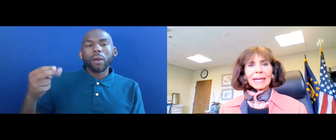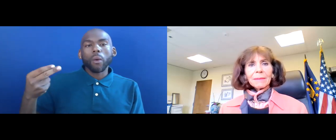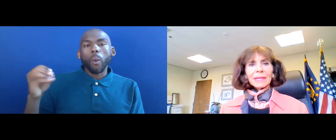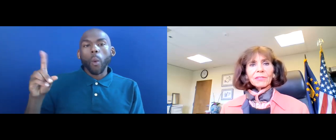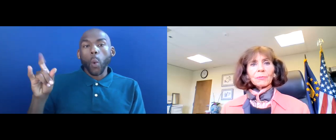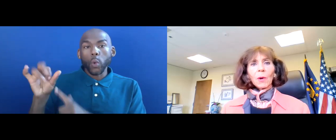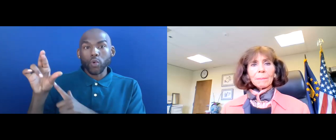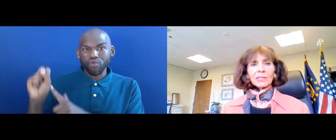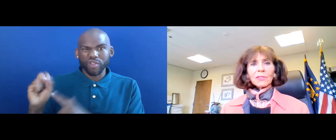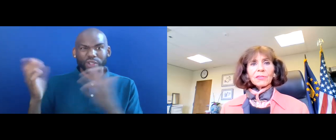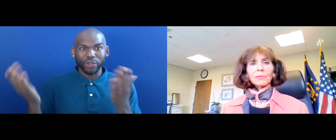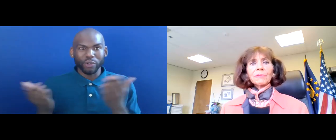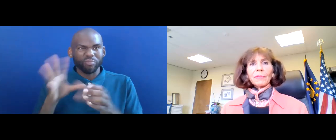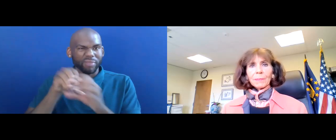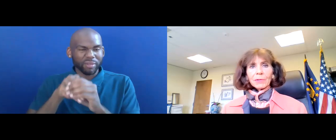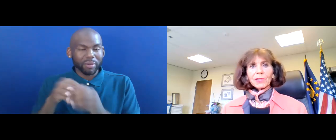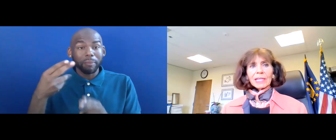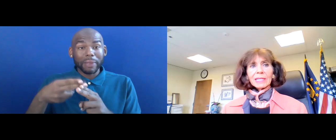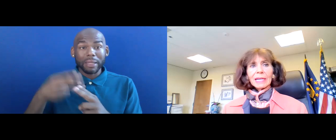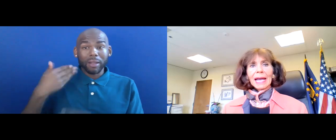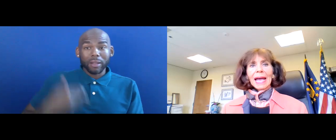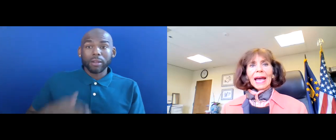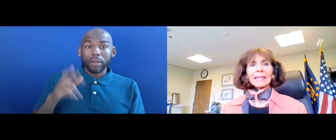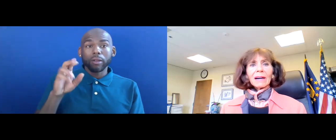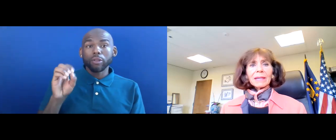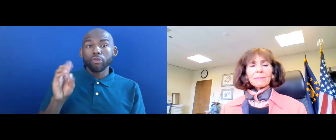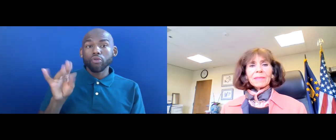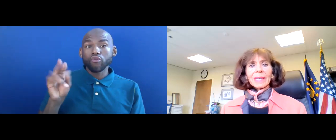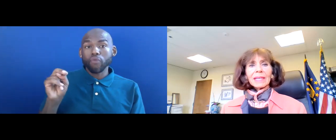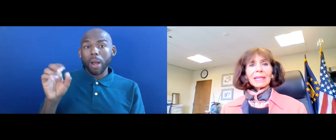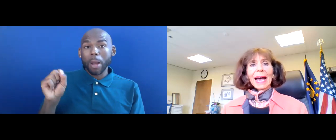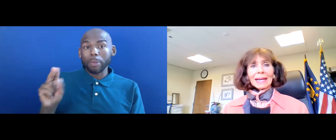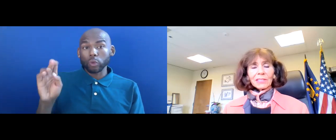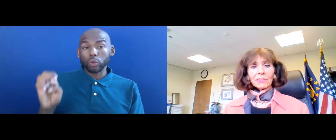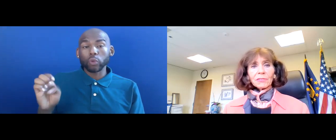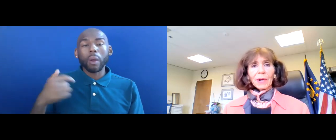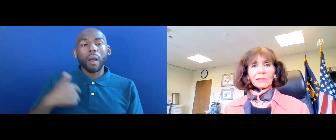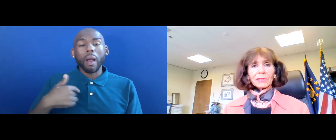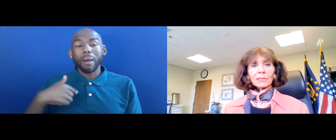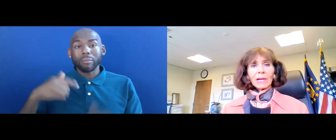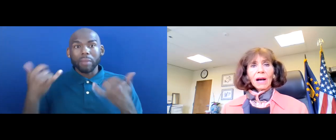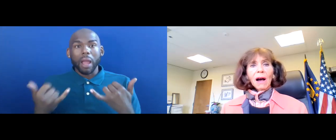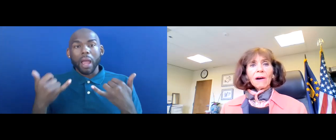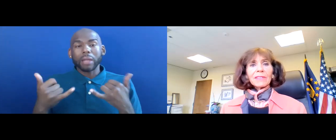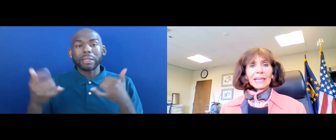MY NAME IS ROBINSUE AND I'M THE ACTING OFFICE OF